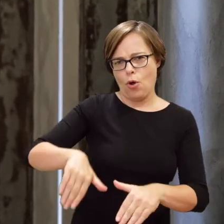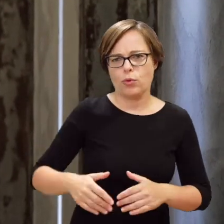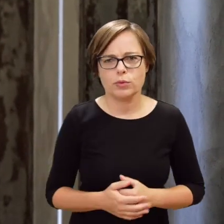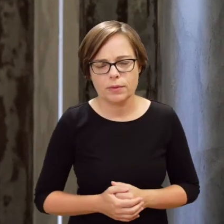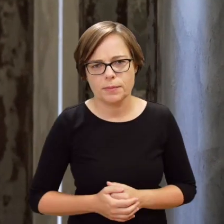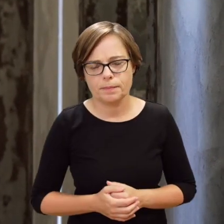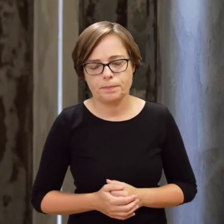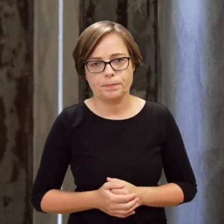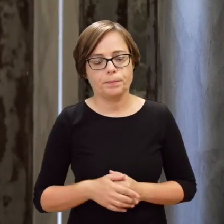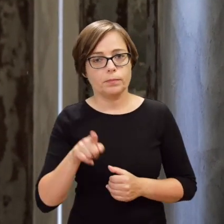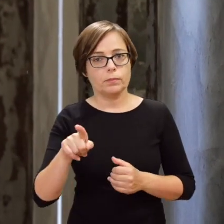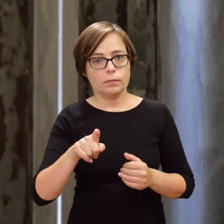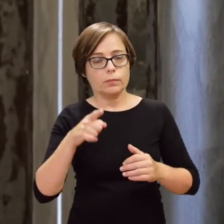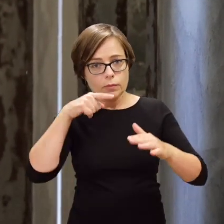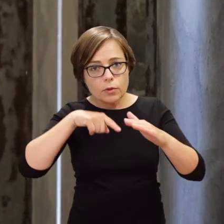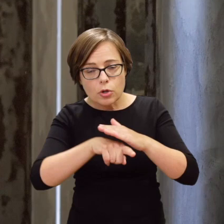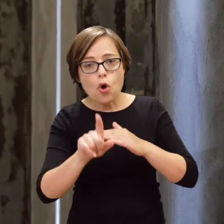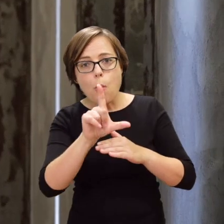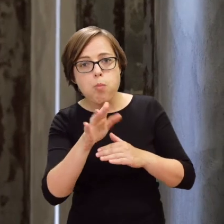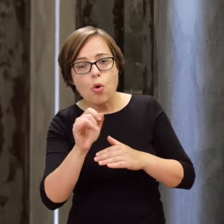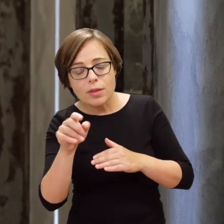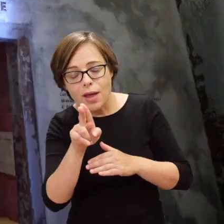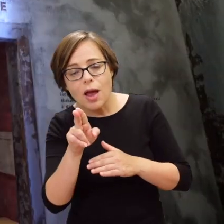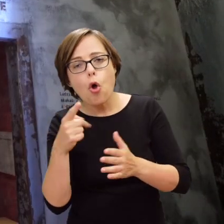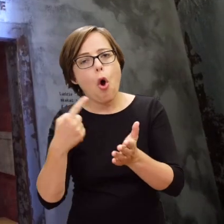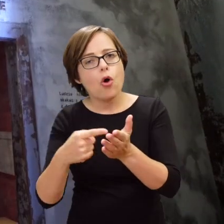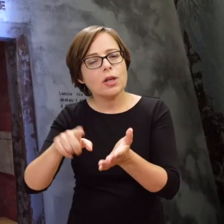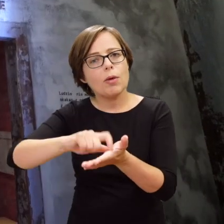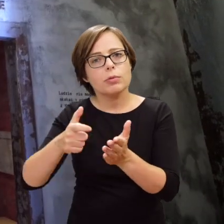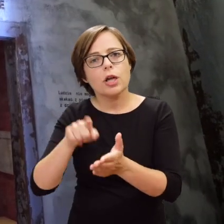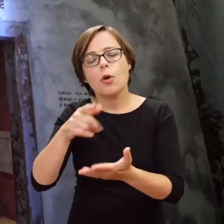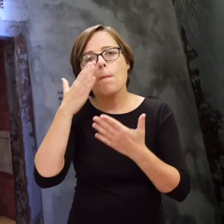The last space in the bunker area tells us that everything around is aflame.